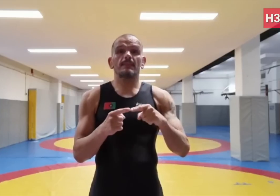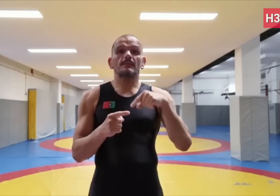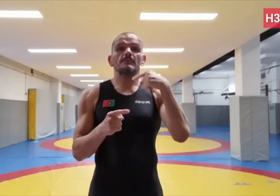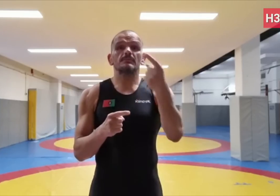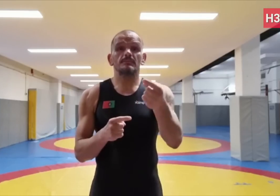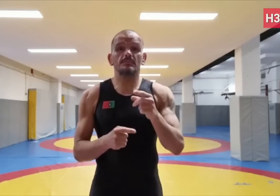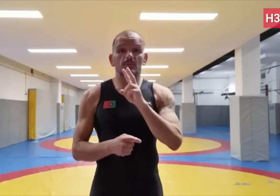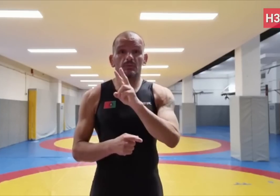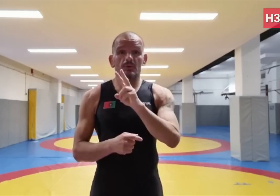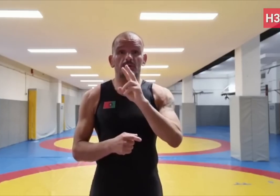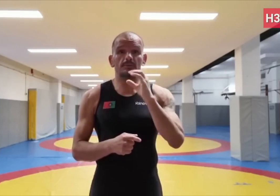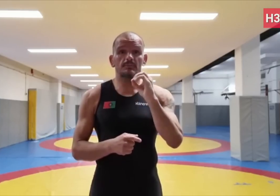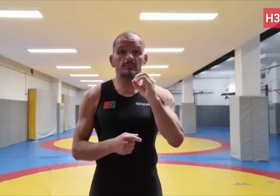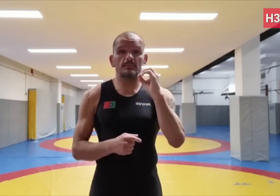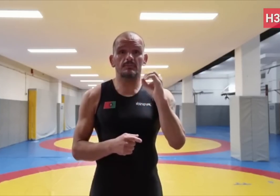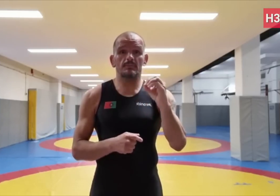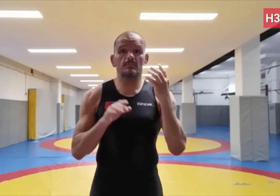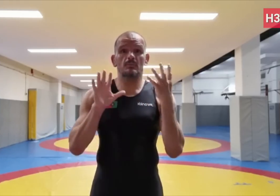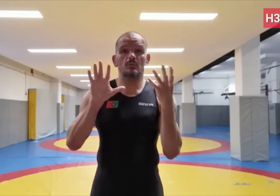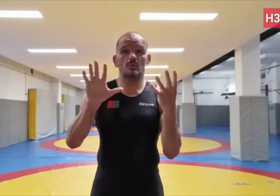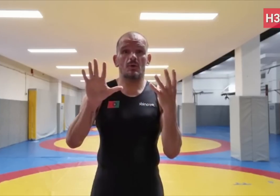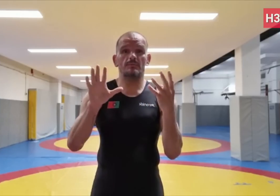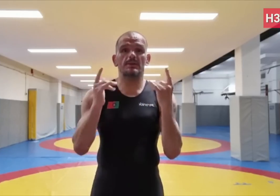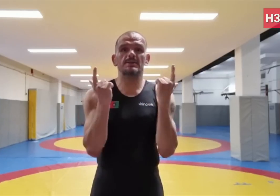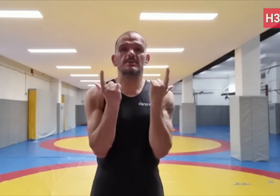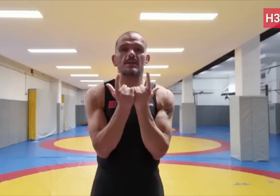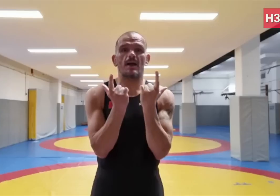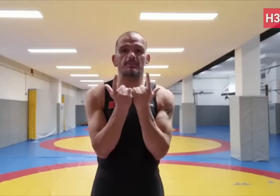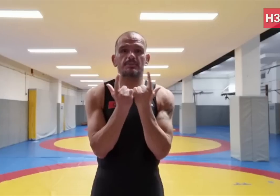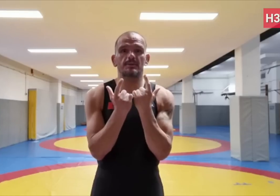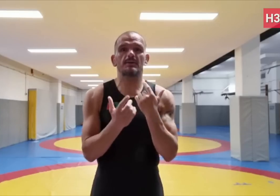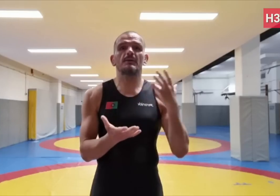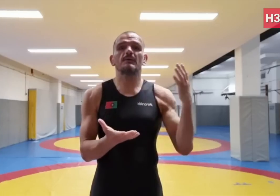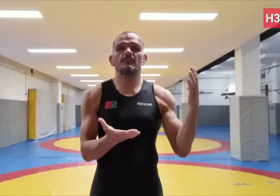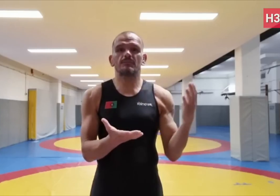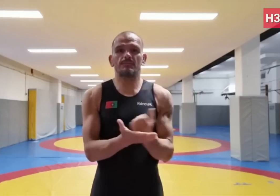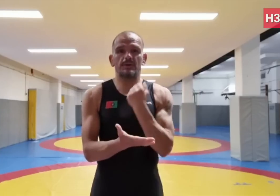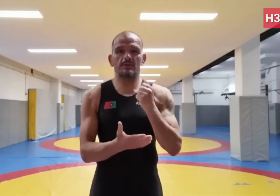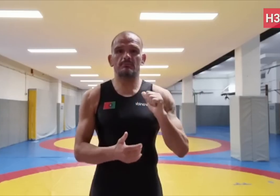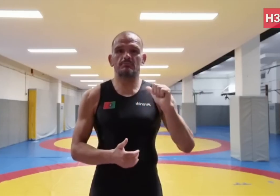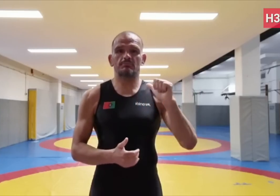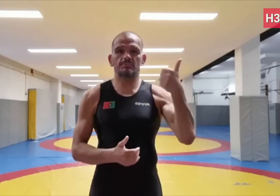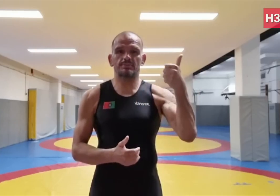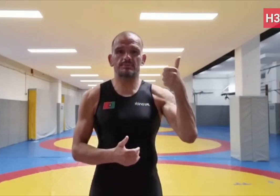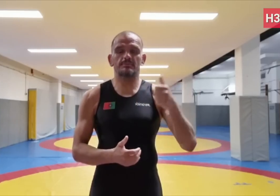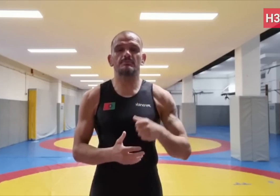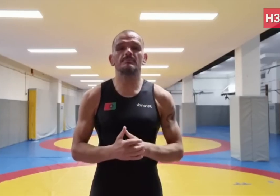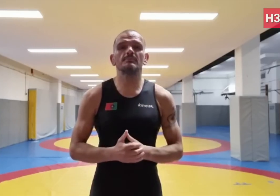Then in 2009 in Taipei, Taiwan, I won another medal.